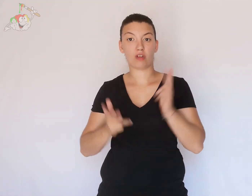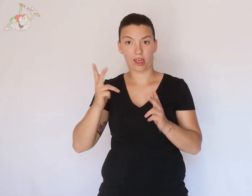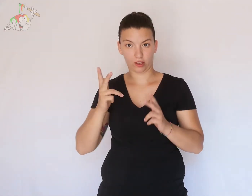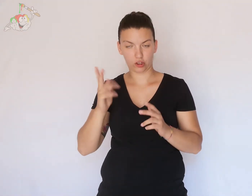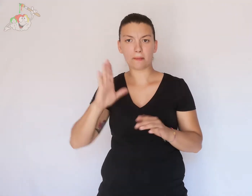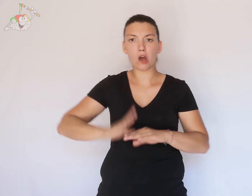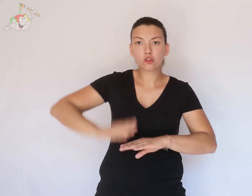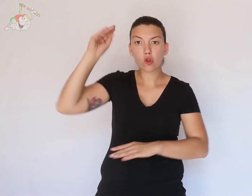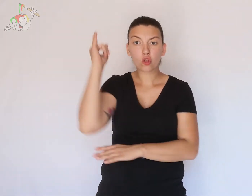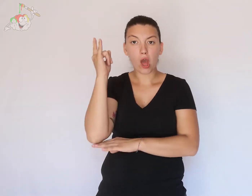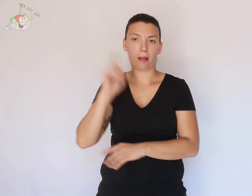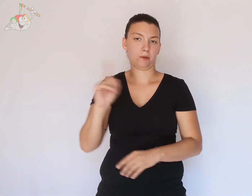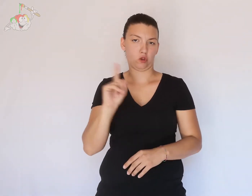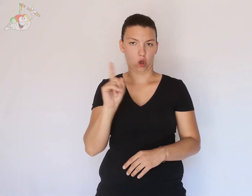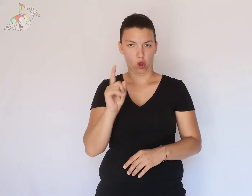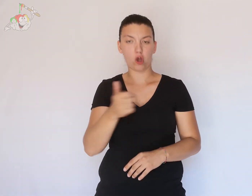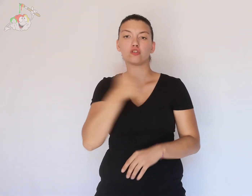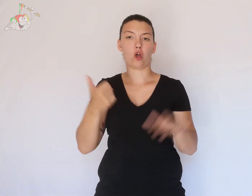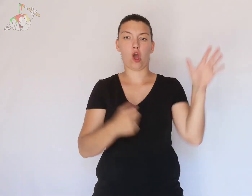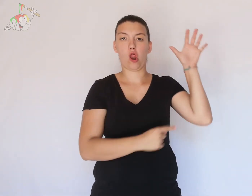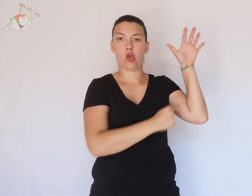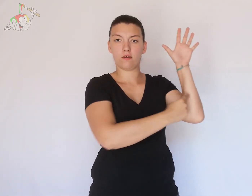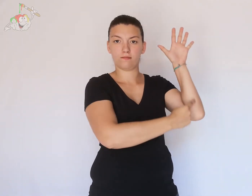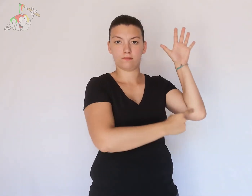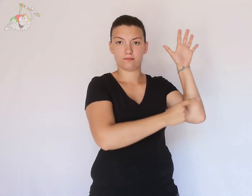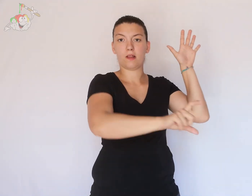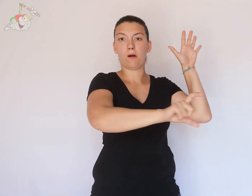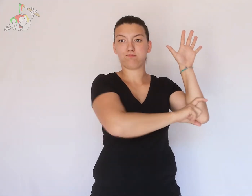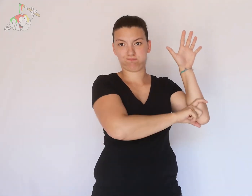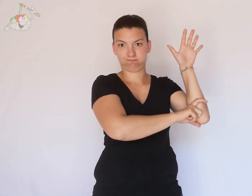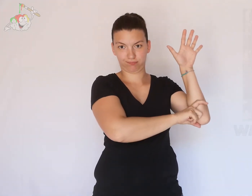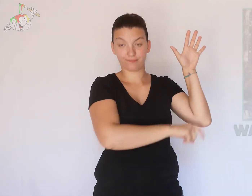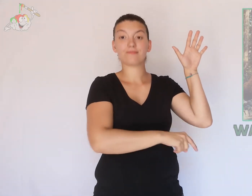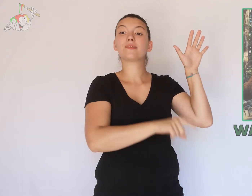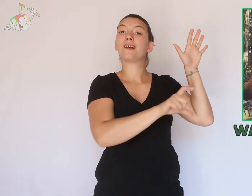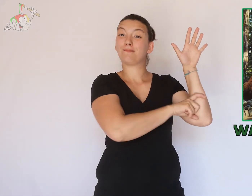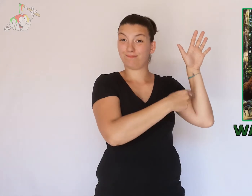hit it, but not entirely, only a part at its base which